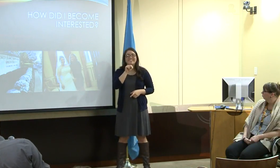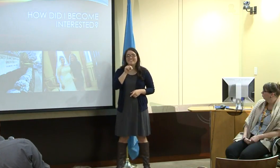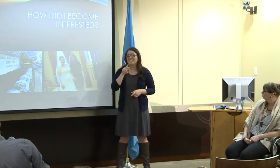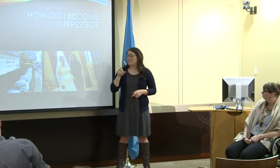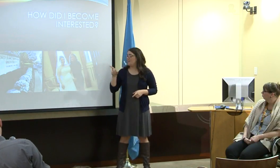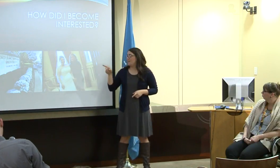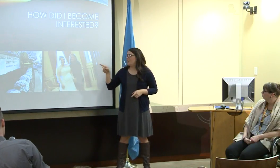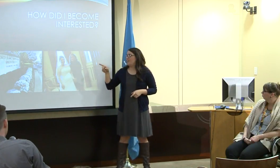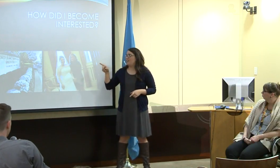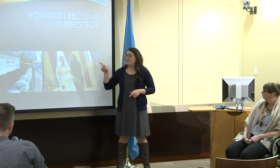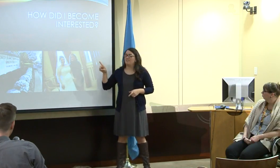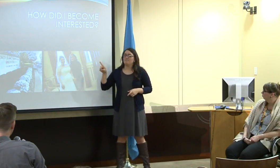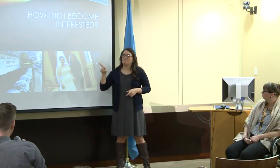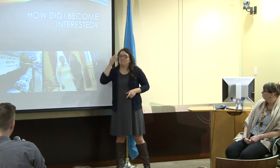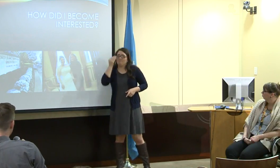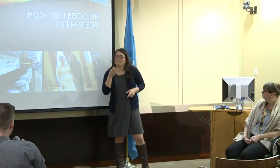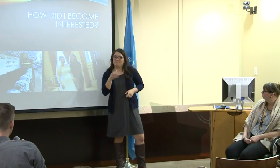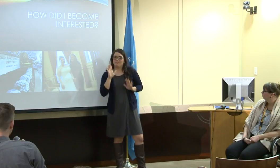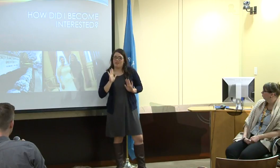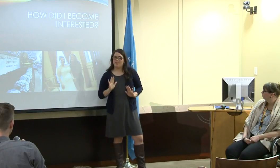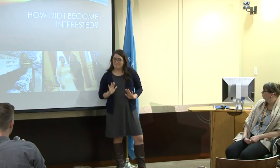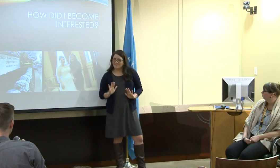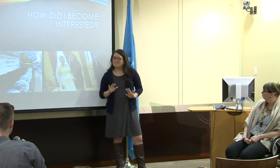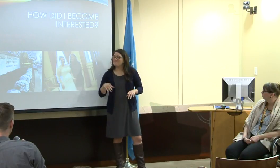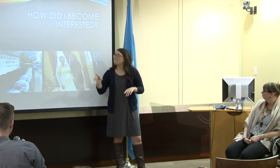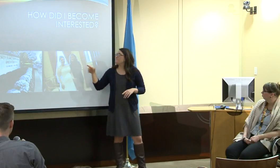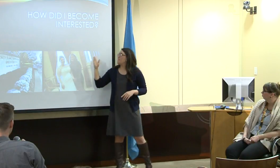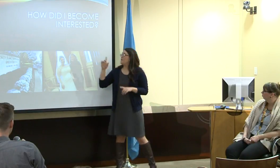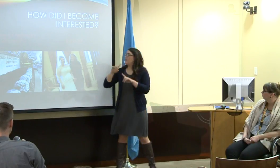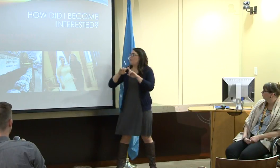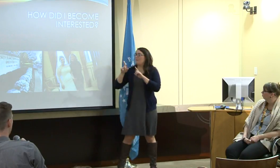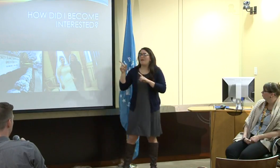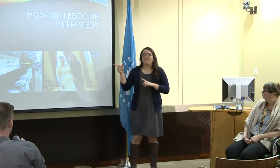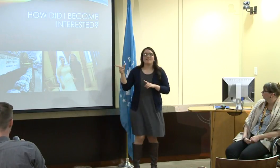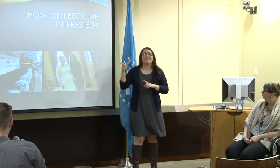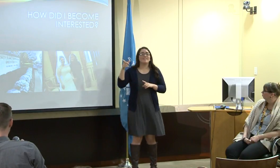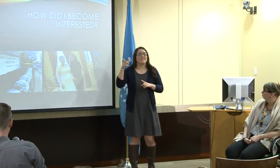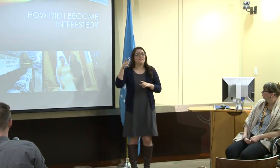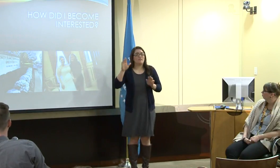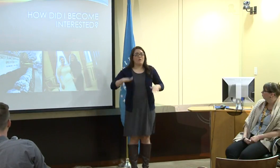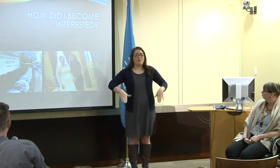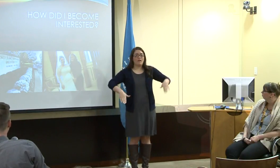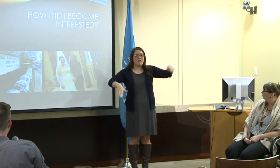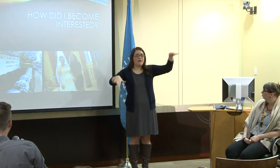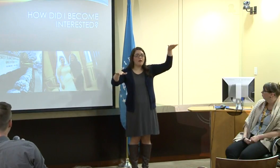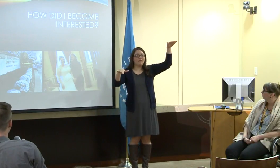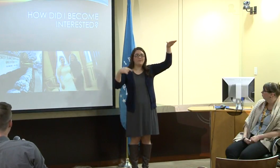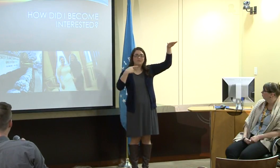Karen. Karen. And she's awesome, just to let you know.